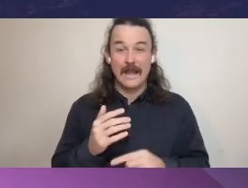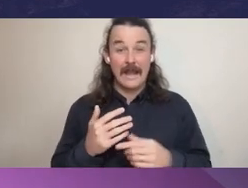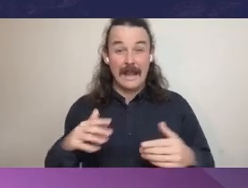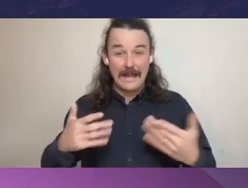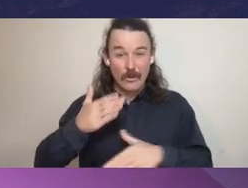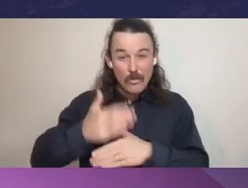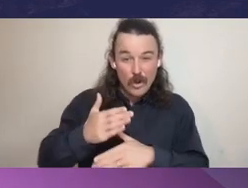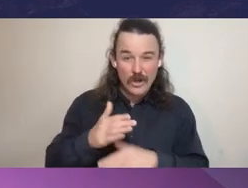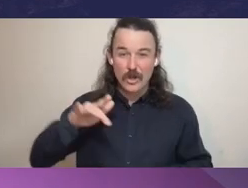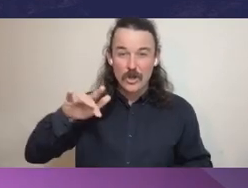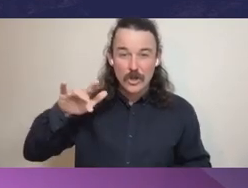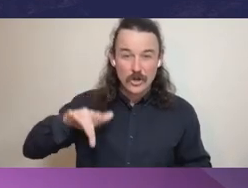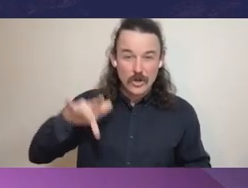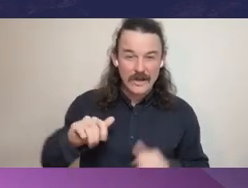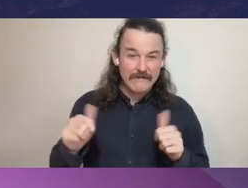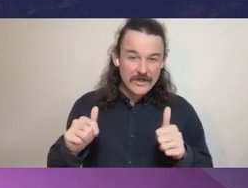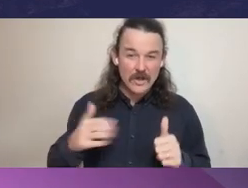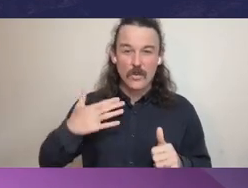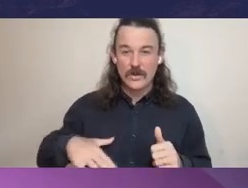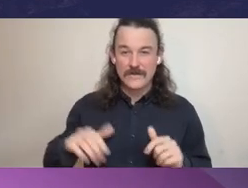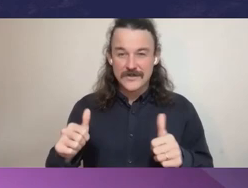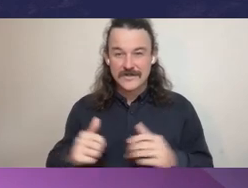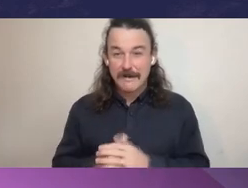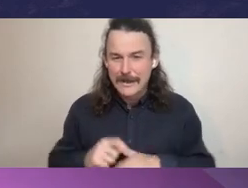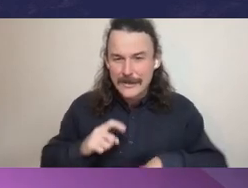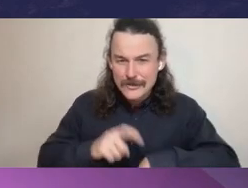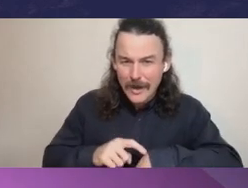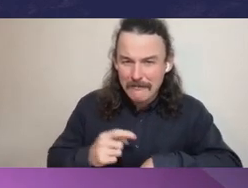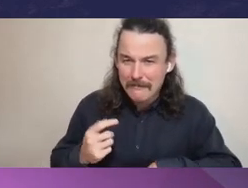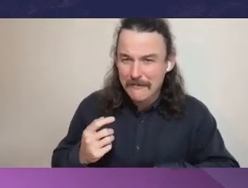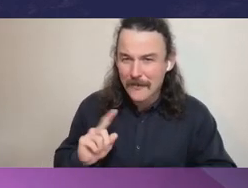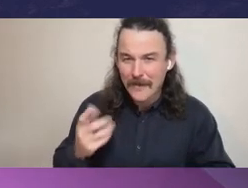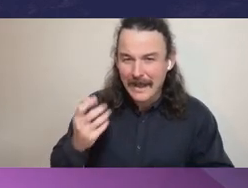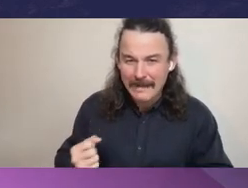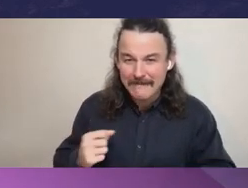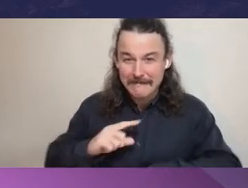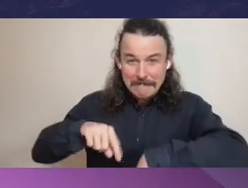Commissioner Redlich: Well, how much time do we have? Roberta: You’ve got time, as much time as you need.